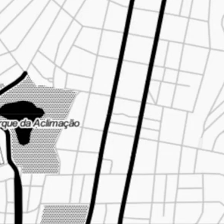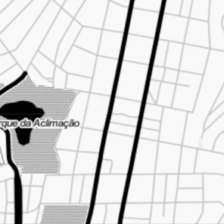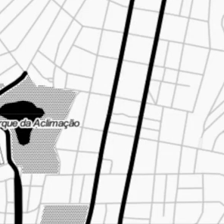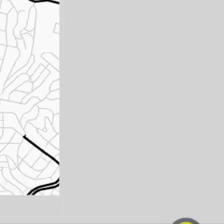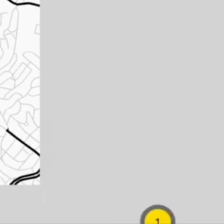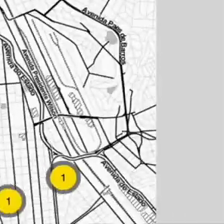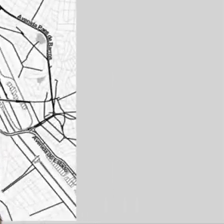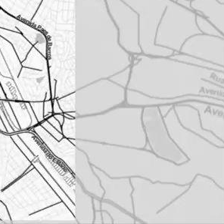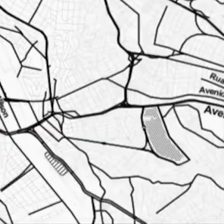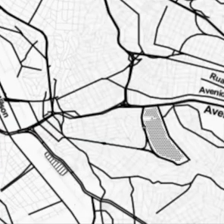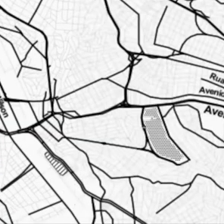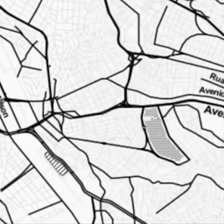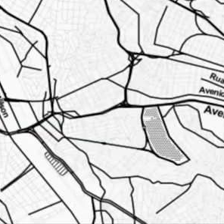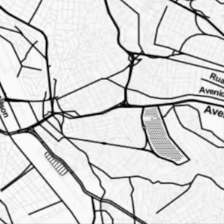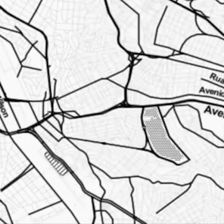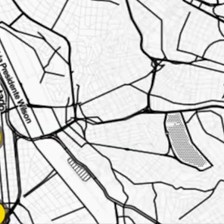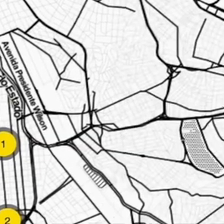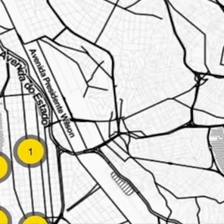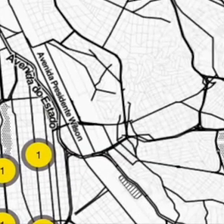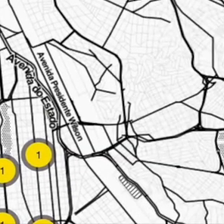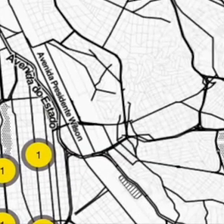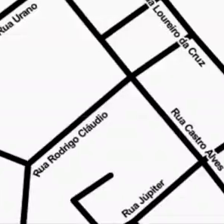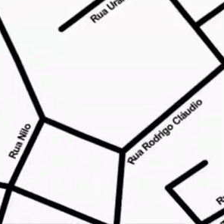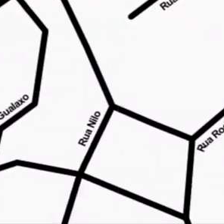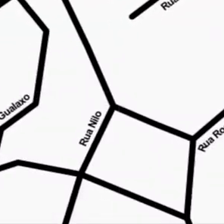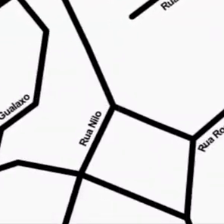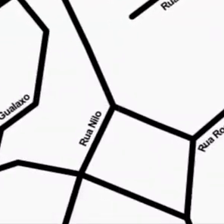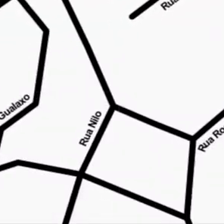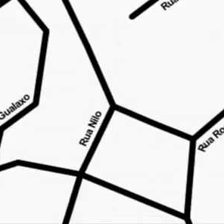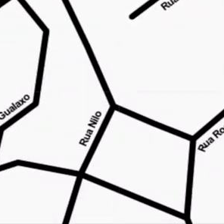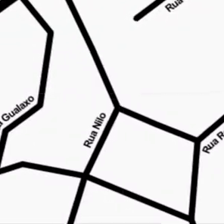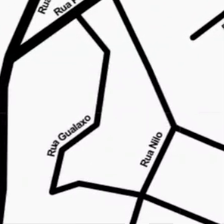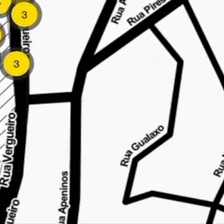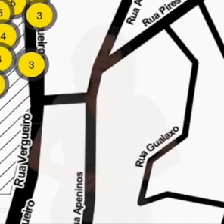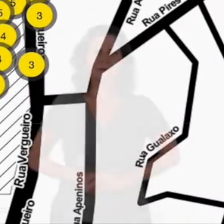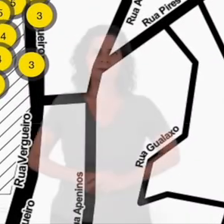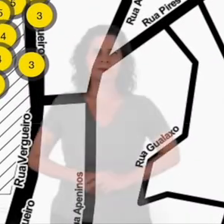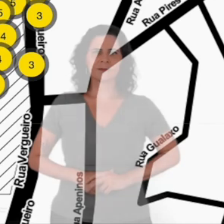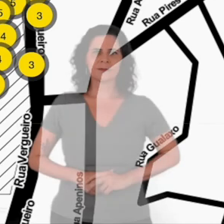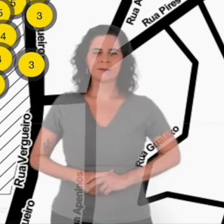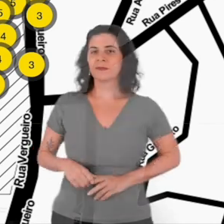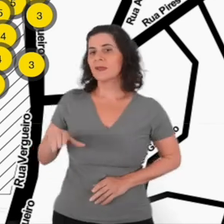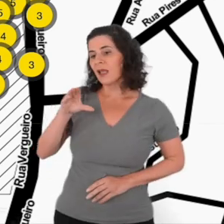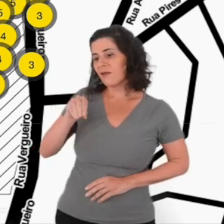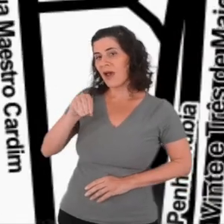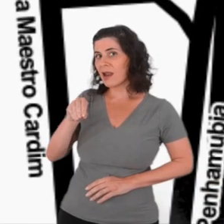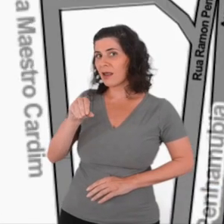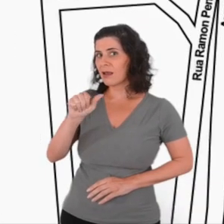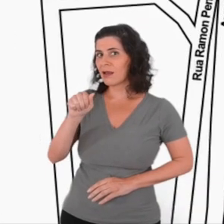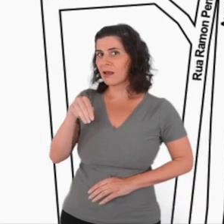[Map of São Paulo shows numerous participant posts.] [Antoni Abad says:]